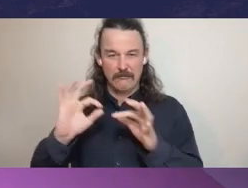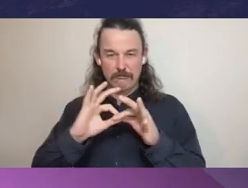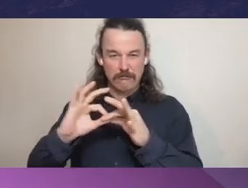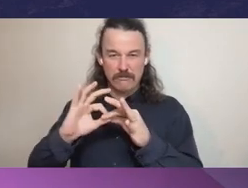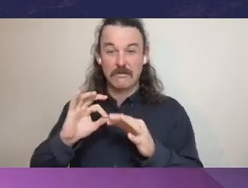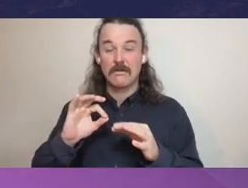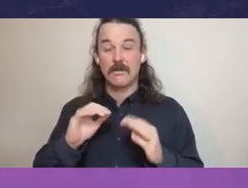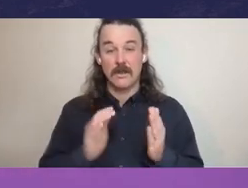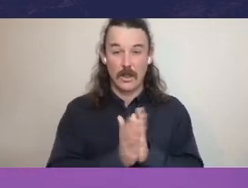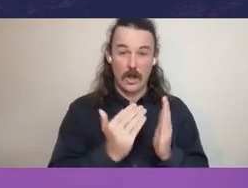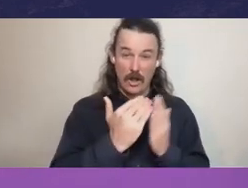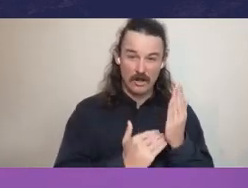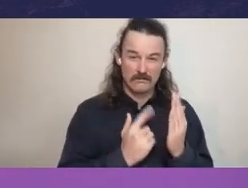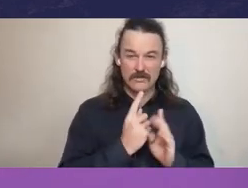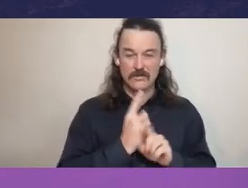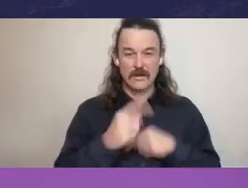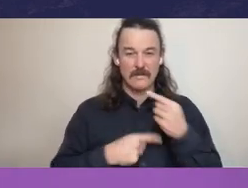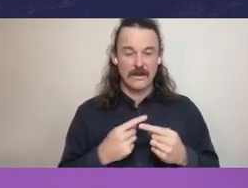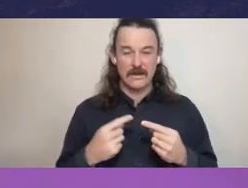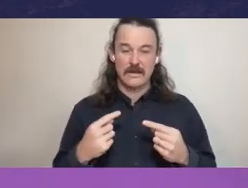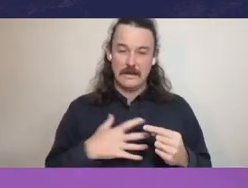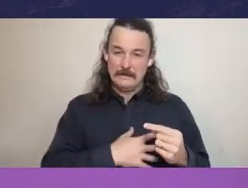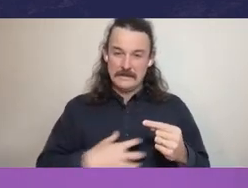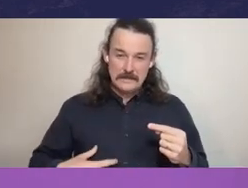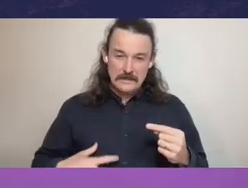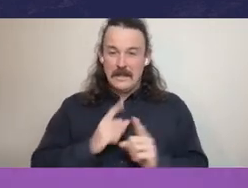and the relationship between the public sector and the advisers